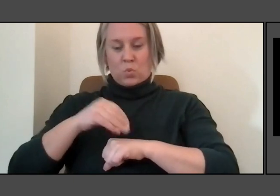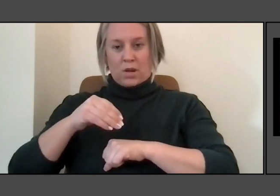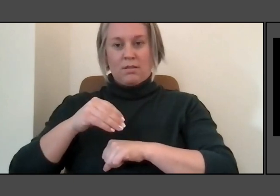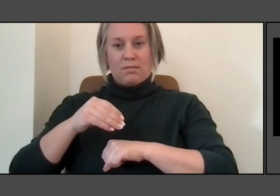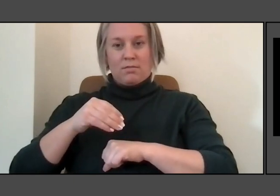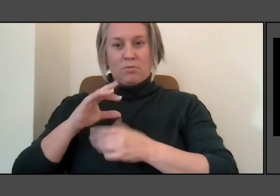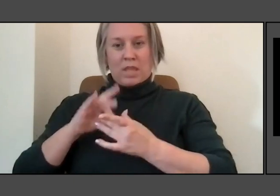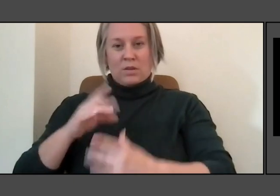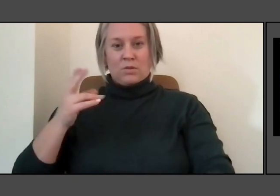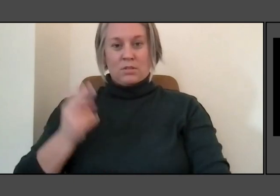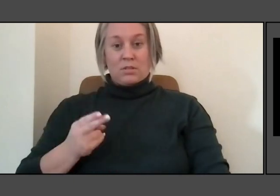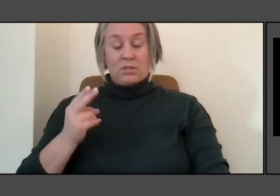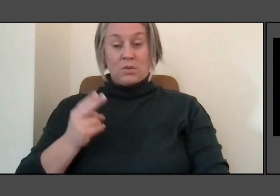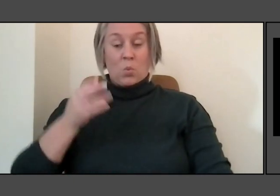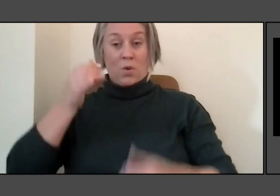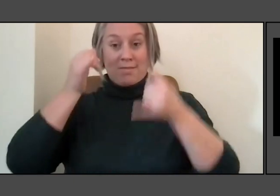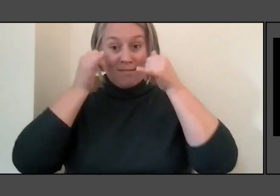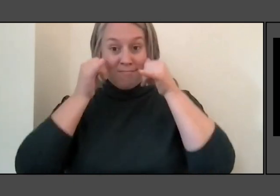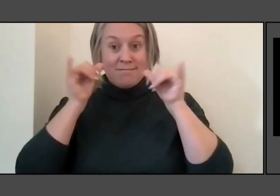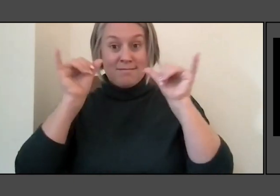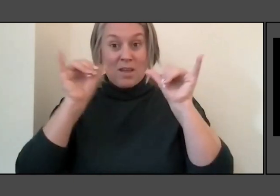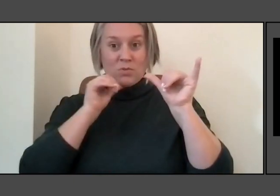and they like to walk on it because they like to be above high,